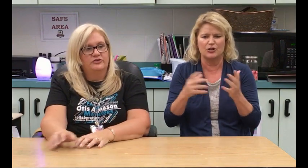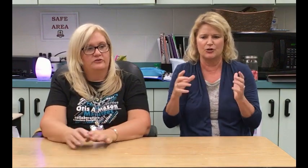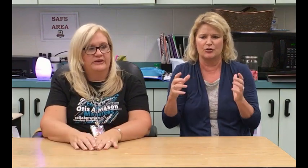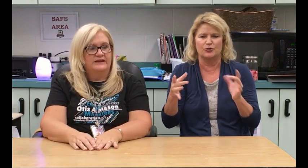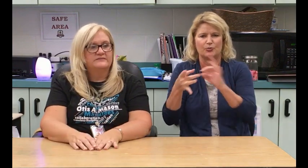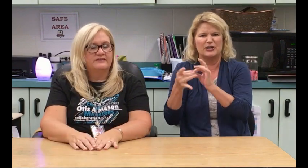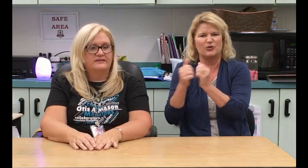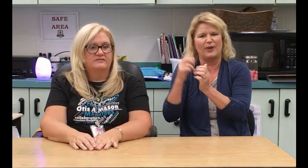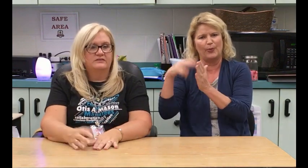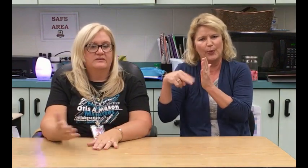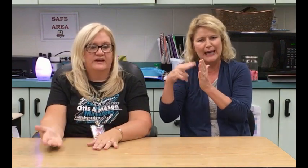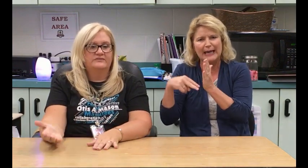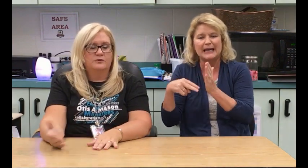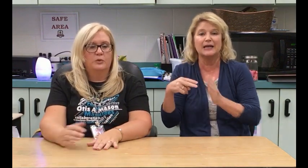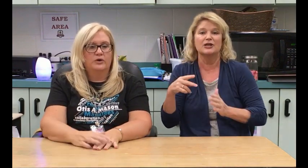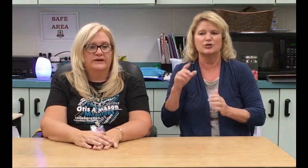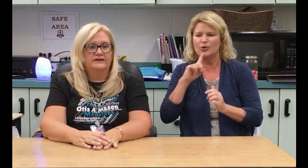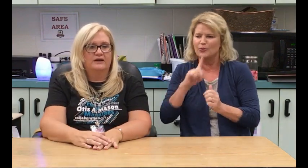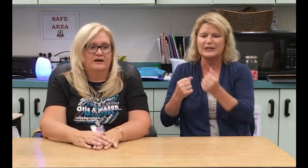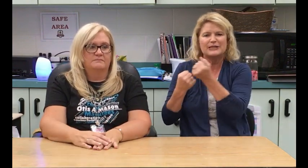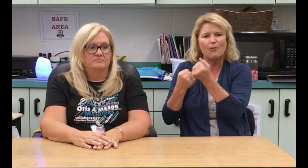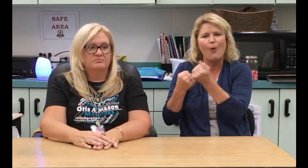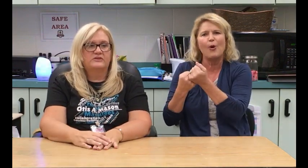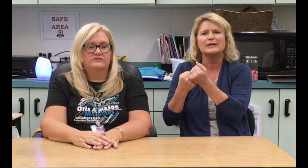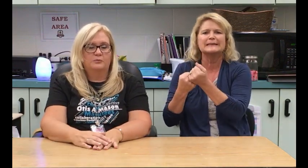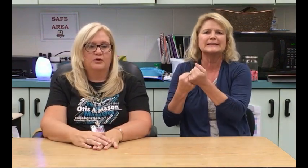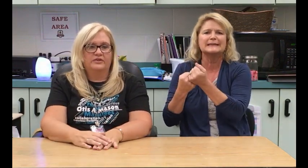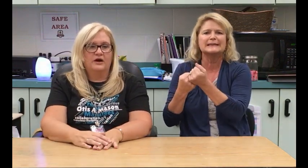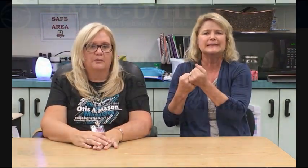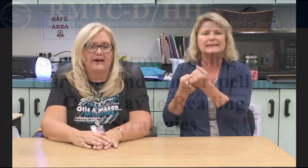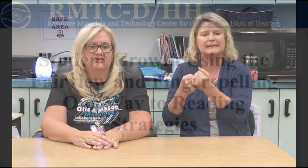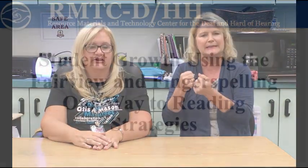to the reading, so that it can support the comprehension